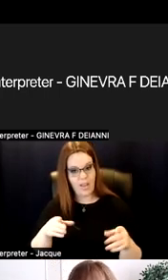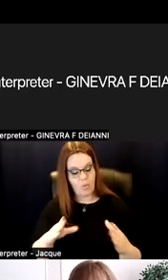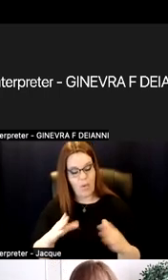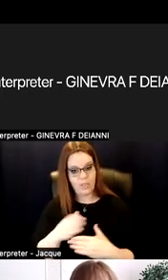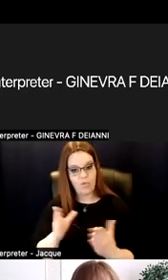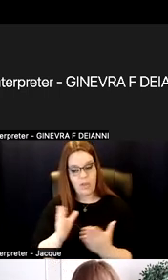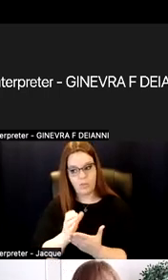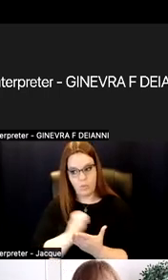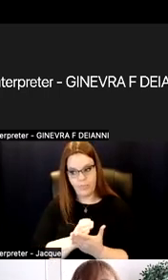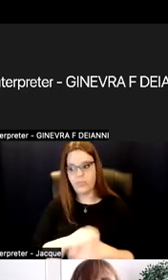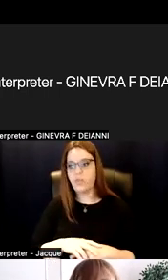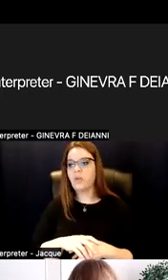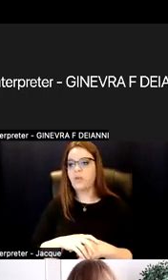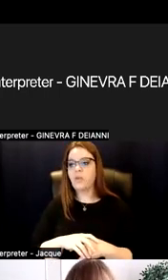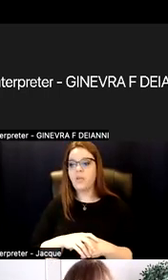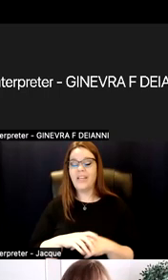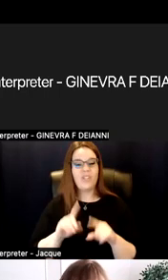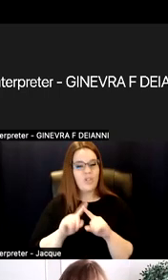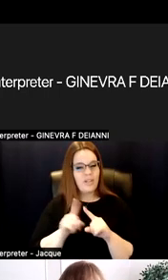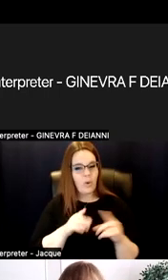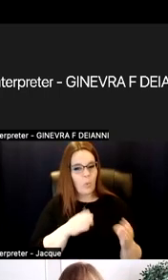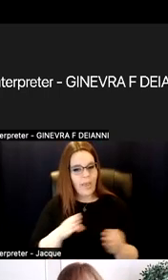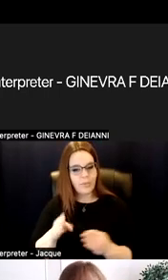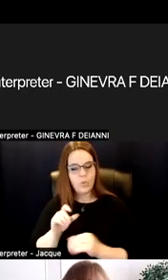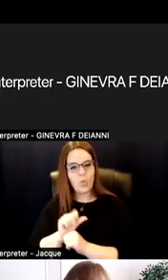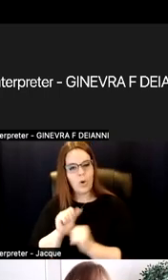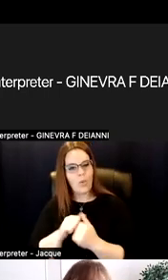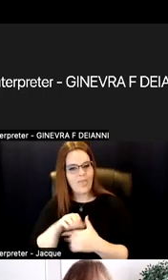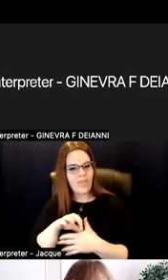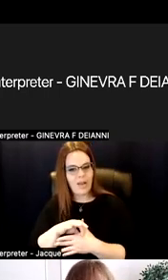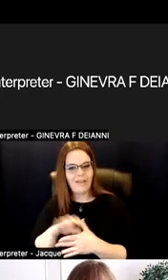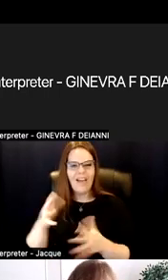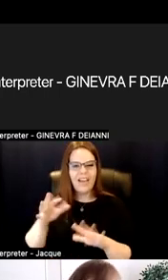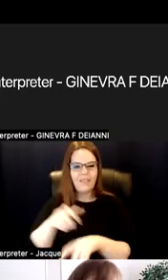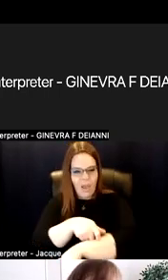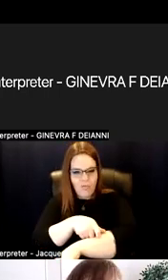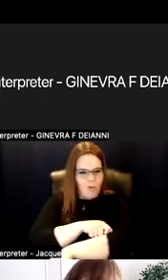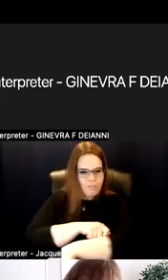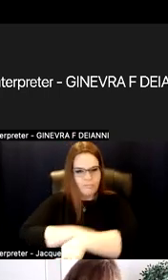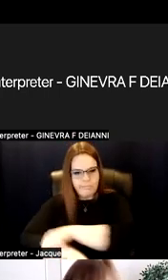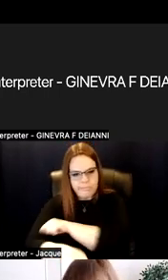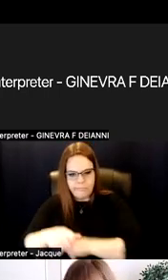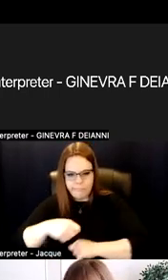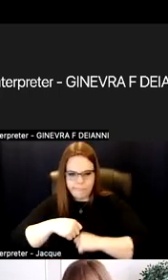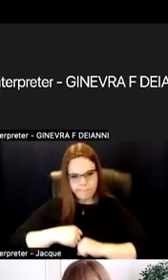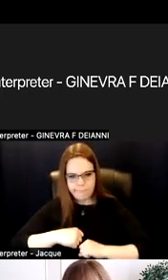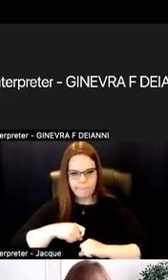Are there a variety of ways of working with the content? Kind of that, roll up your sleeves and dig in and get more information.